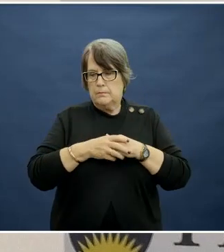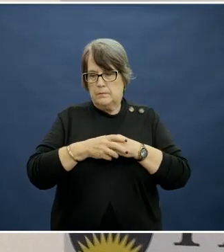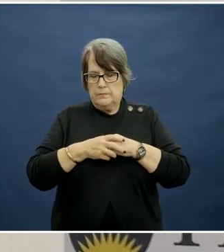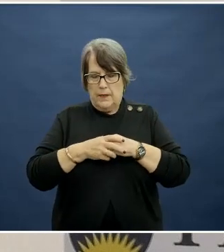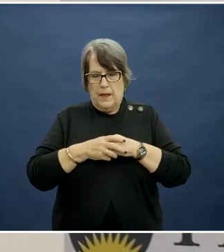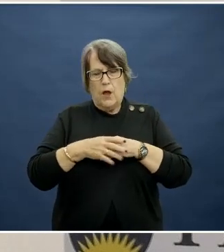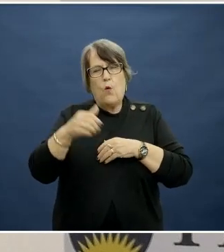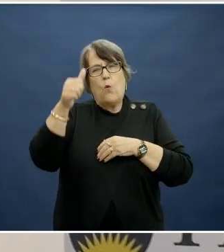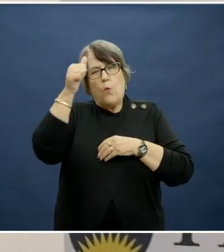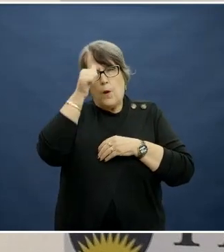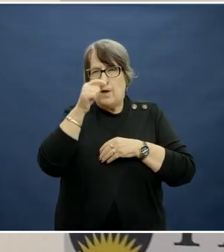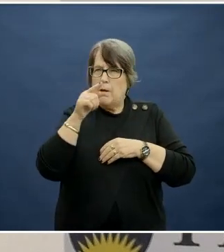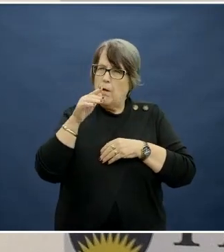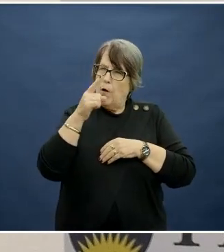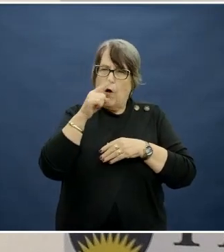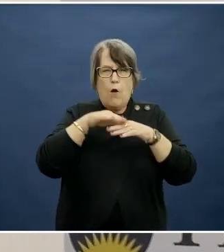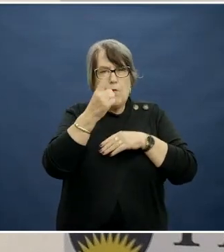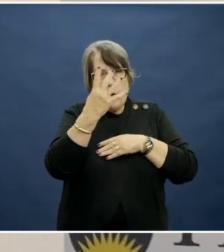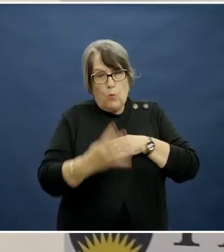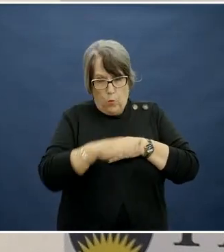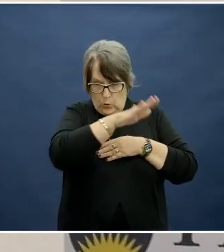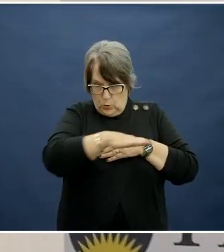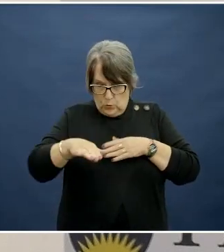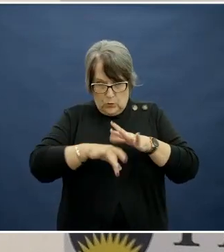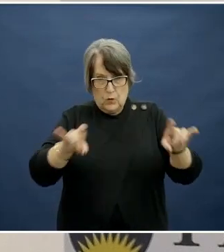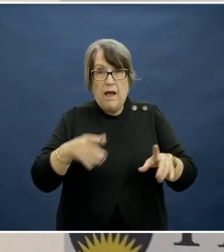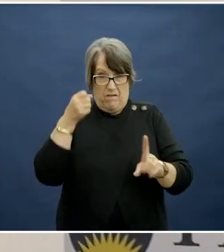We know that nearly a quarter of Australian children are already affected by overweight